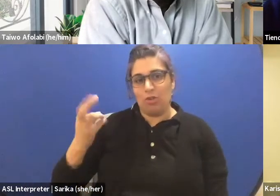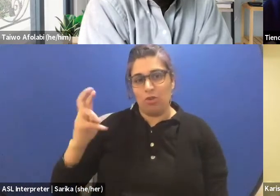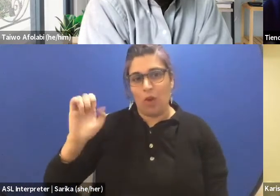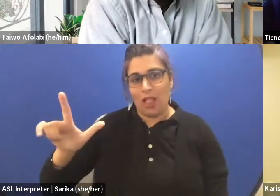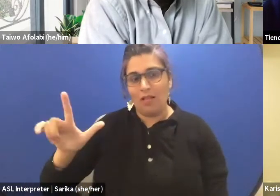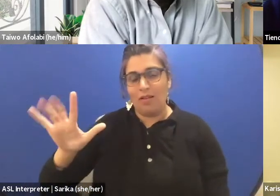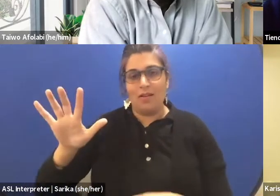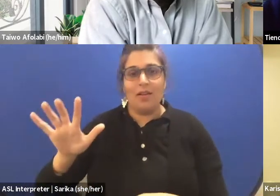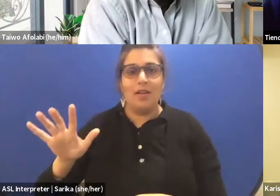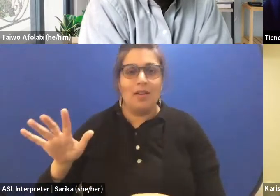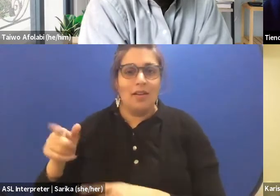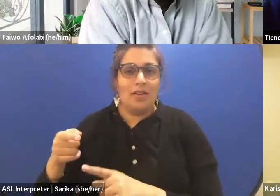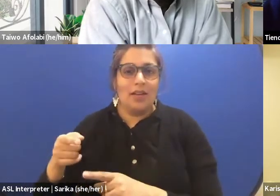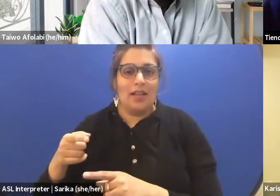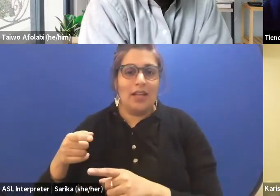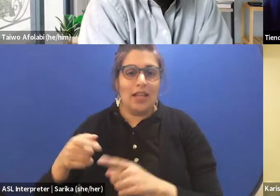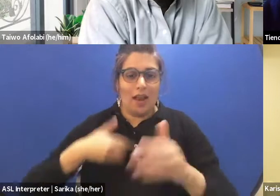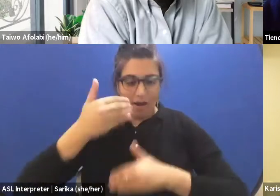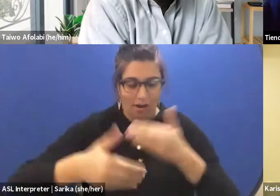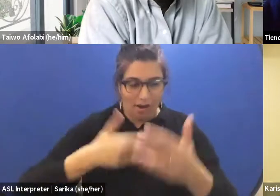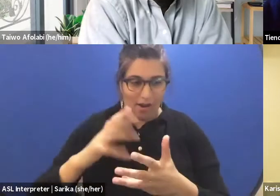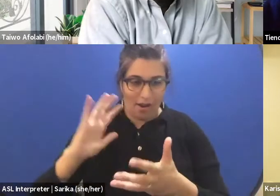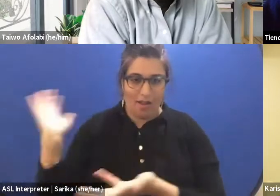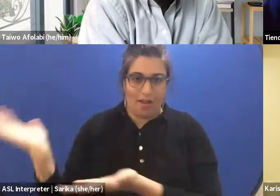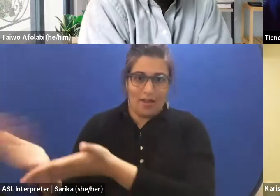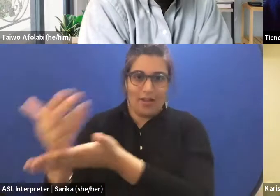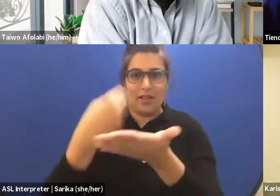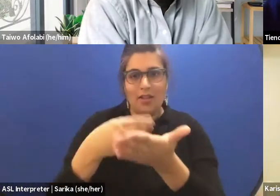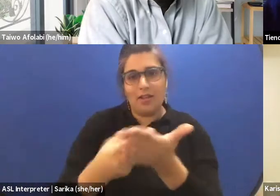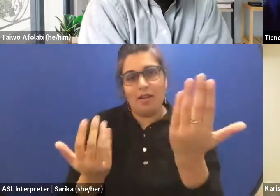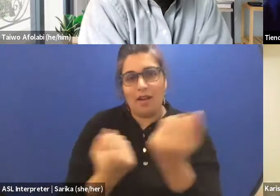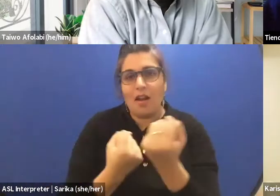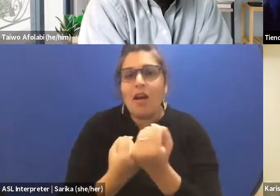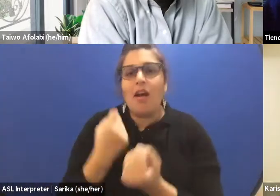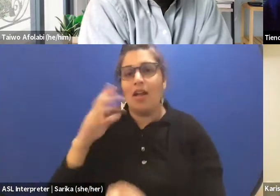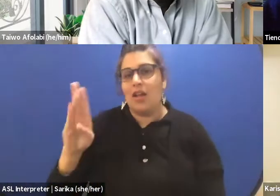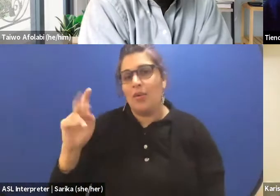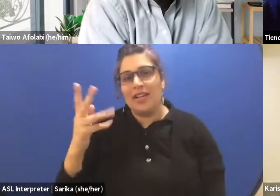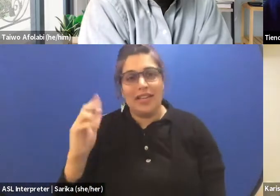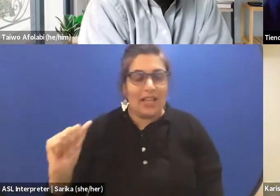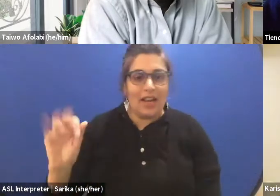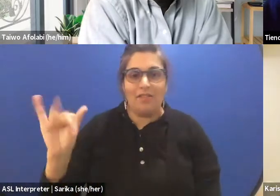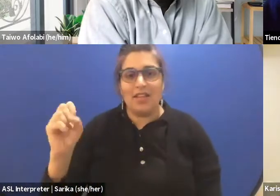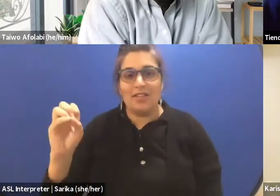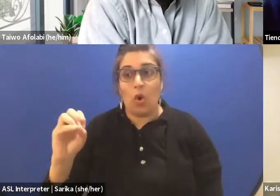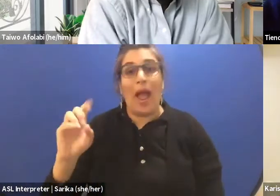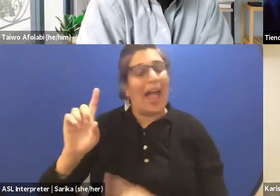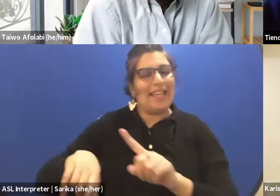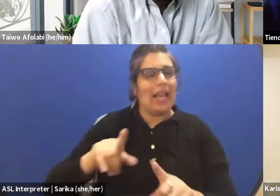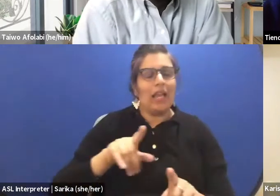so to be able to get money here in Burkina Faso. I don't know in Africa, in general I can't say it but in Burkina Faso,